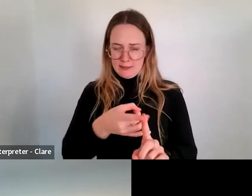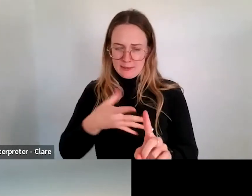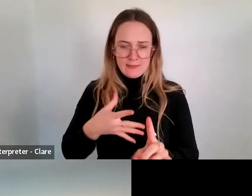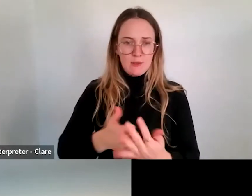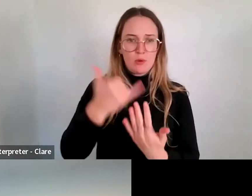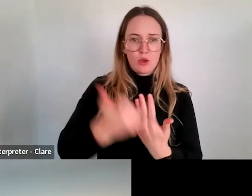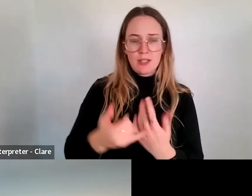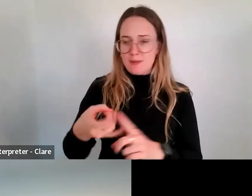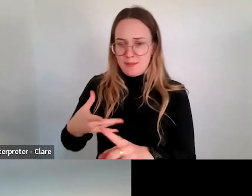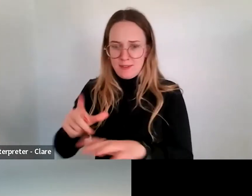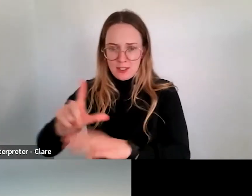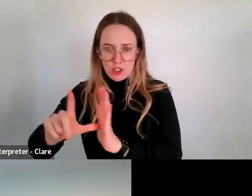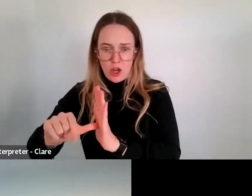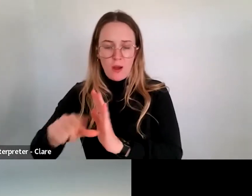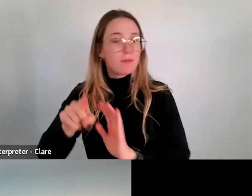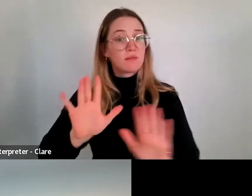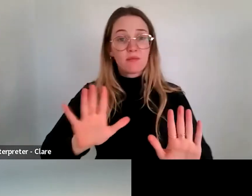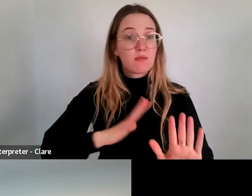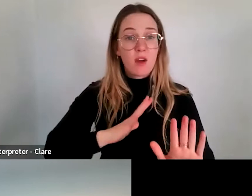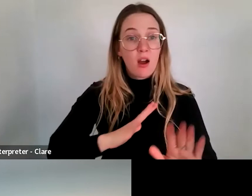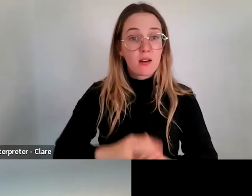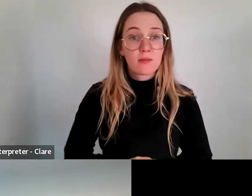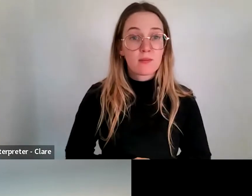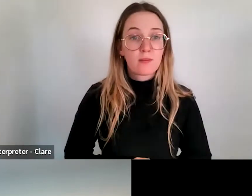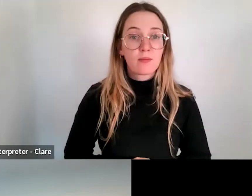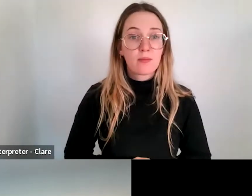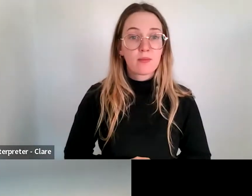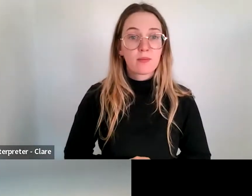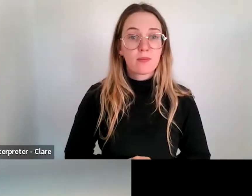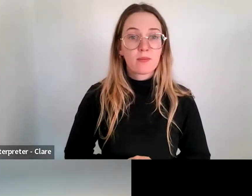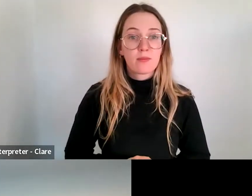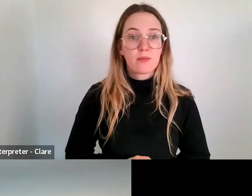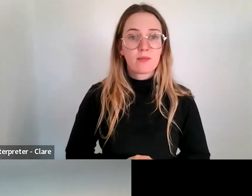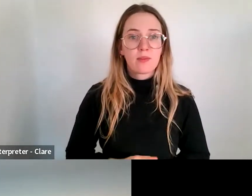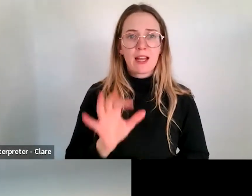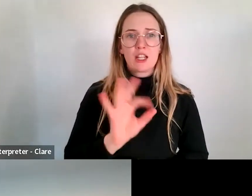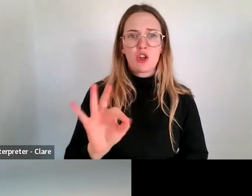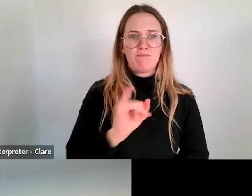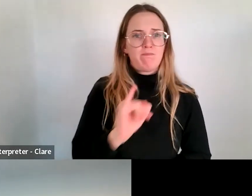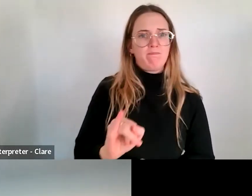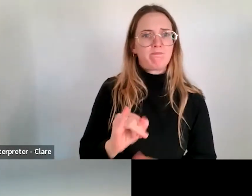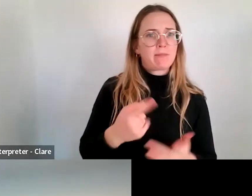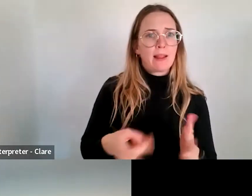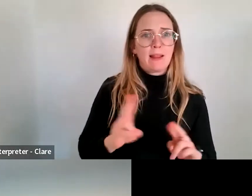particular period of time, that's fine. You know, you won't be disadvantaged for submitting in that way.